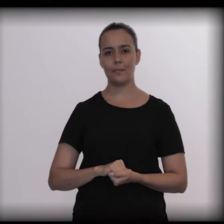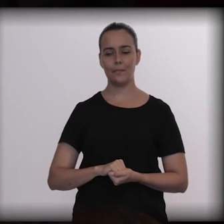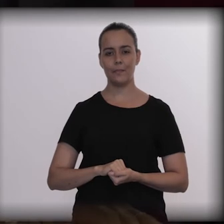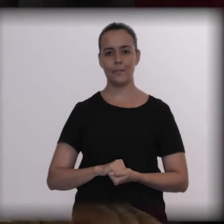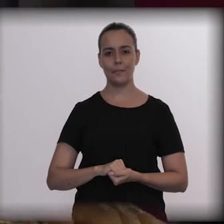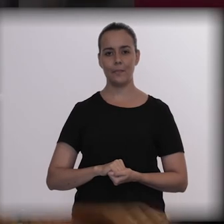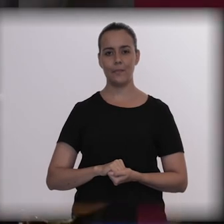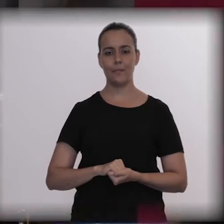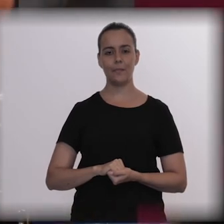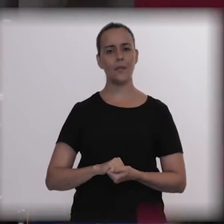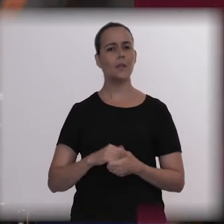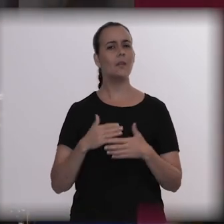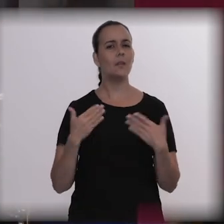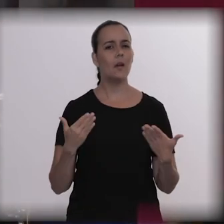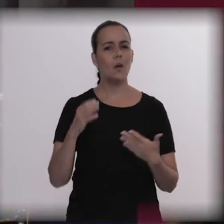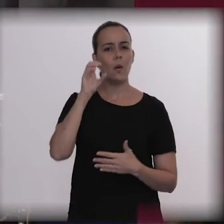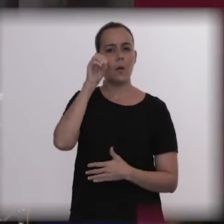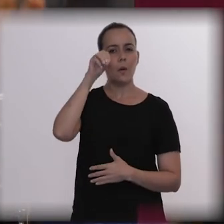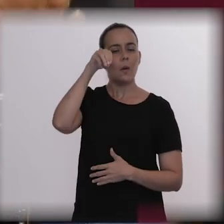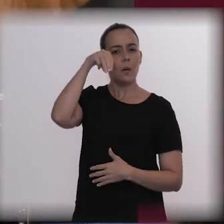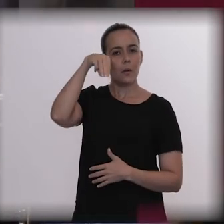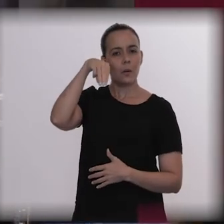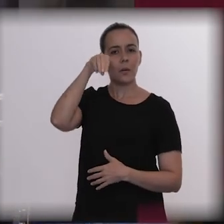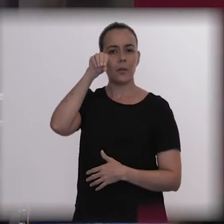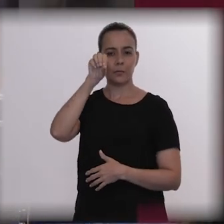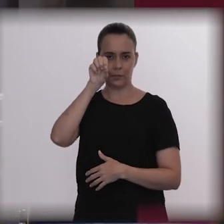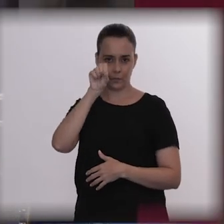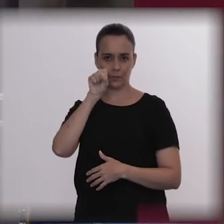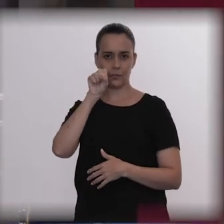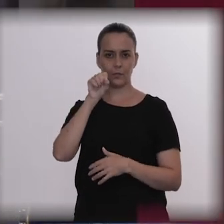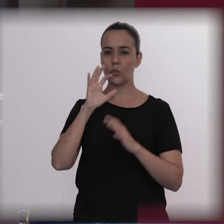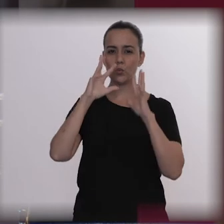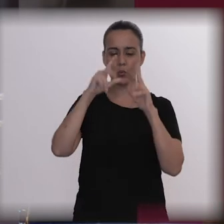And every year the World Health Organization issues a world report about a certain topic.